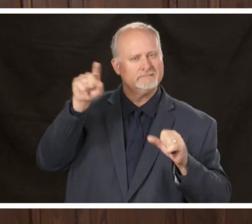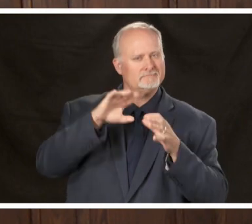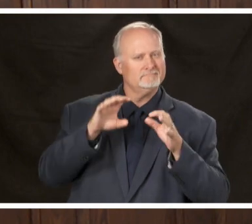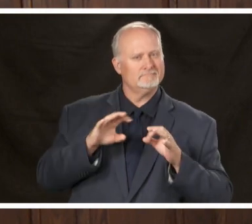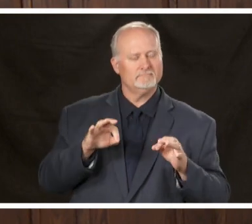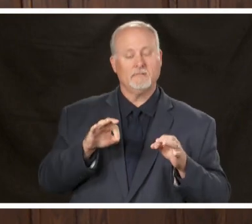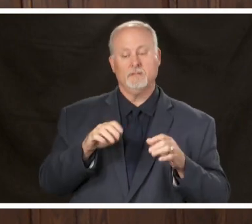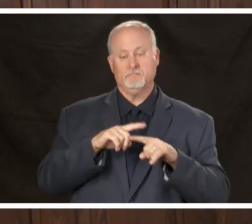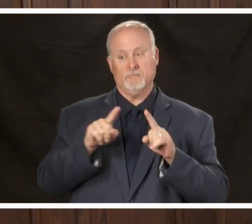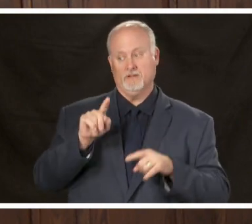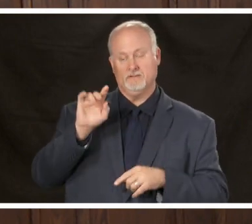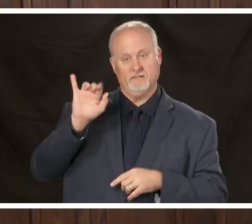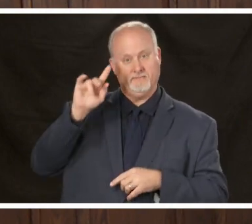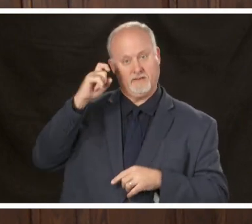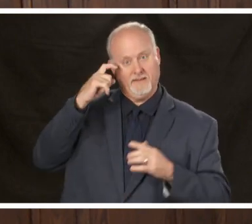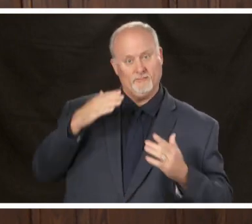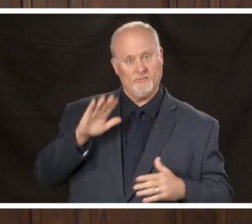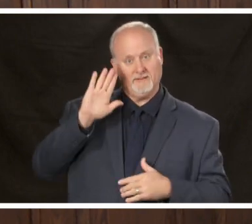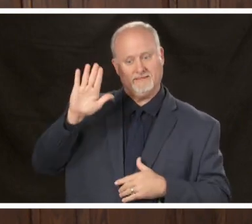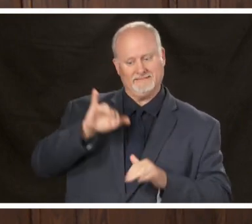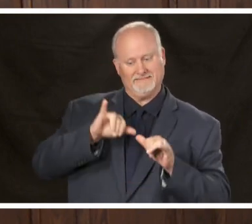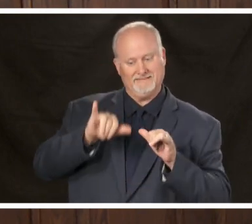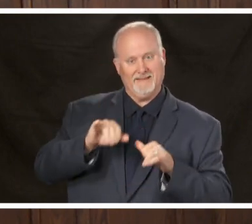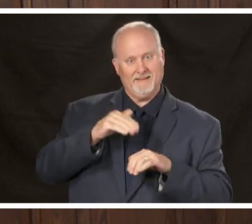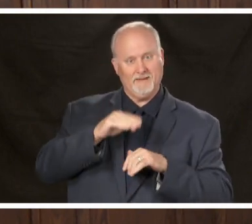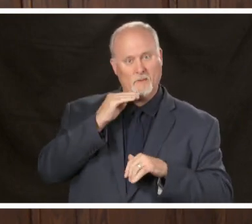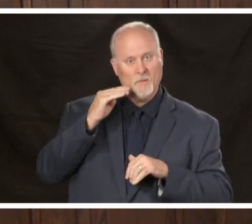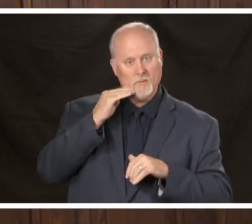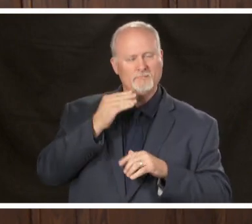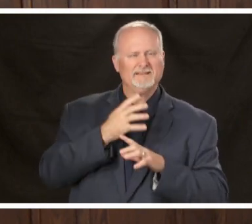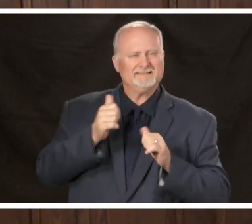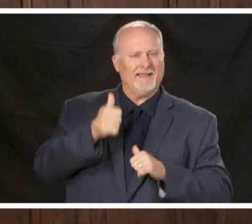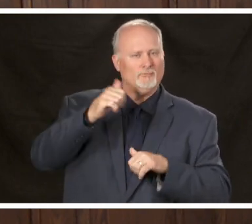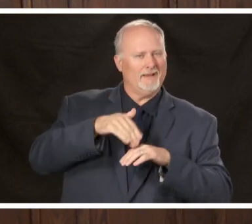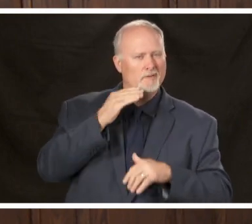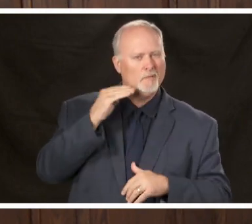home order does represent a careful approach I think everyone should be